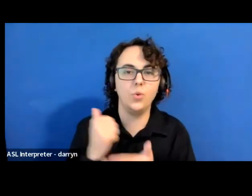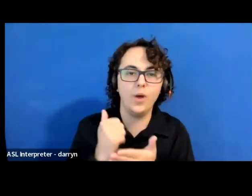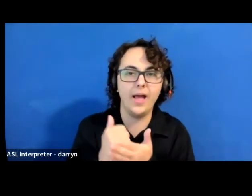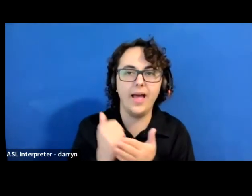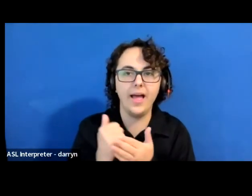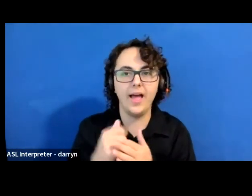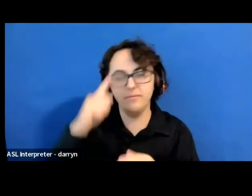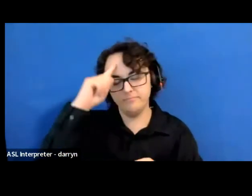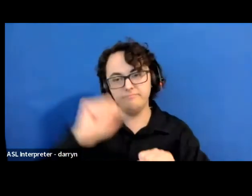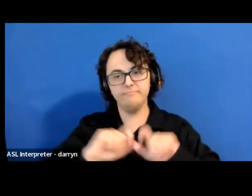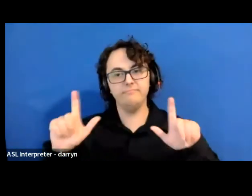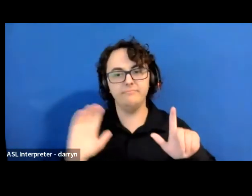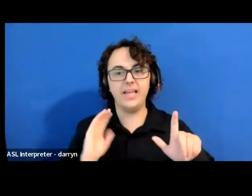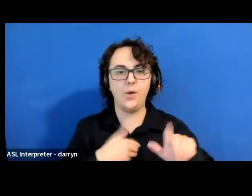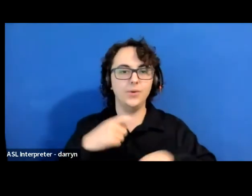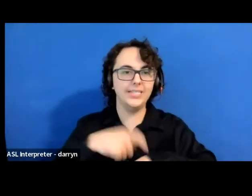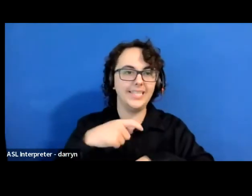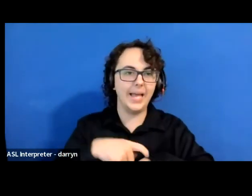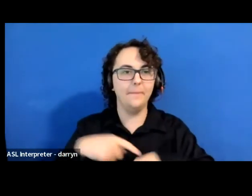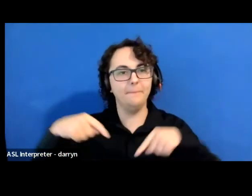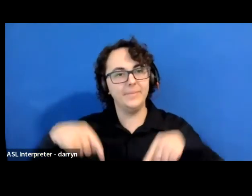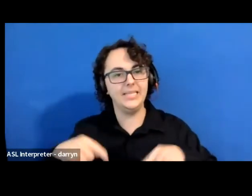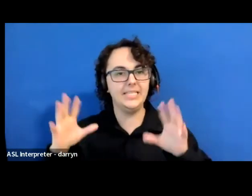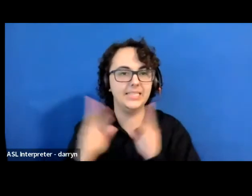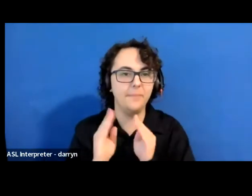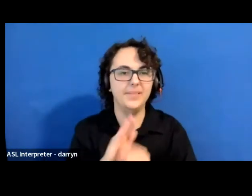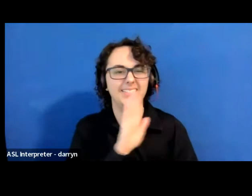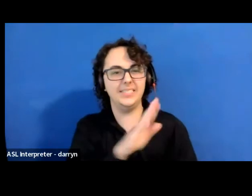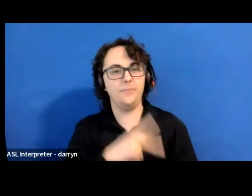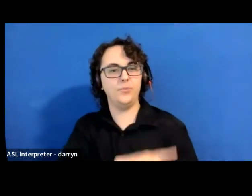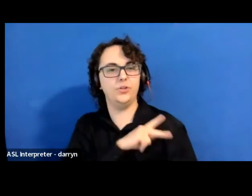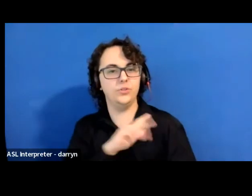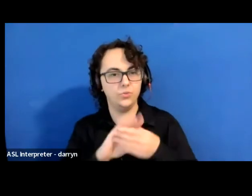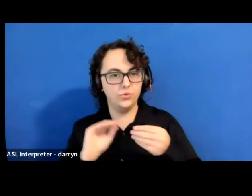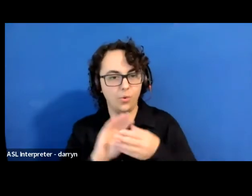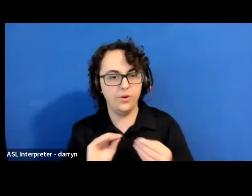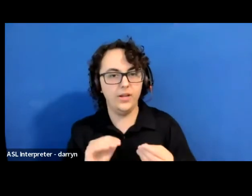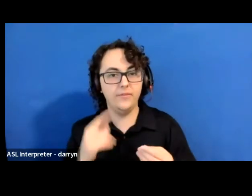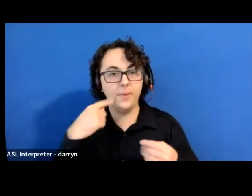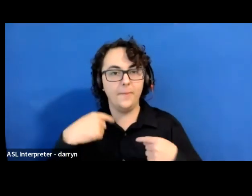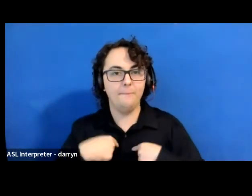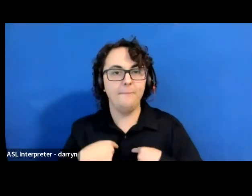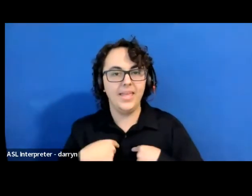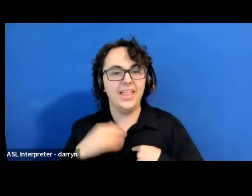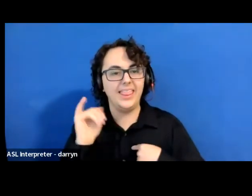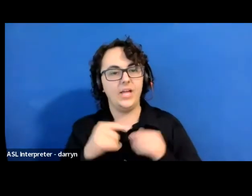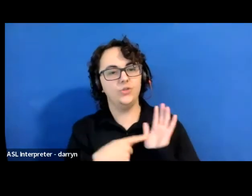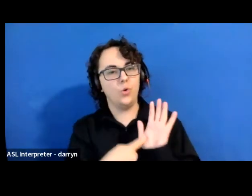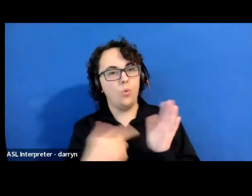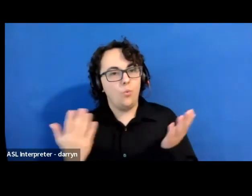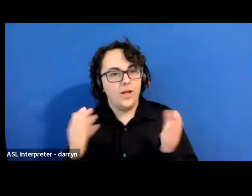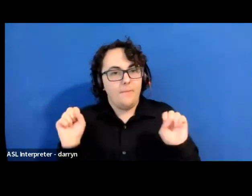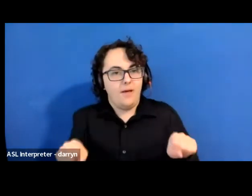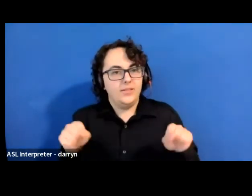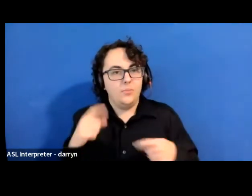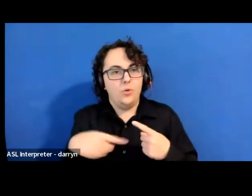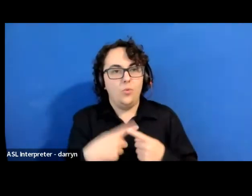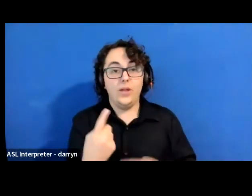with his personal story. Which to me illustrates what's really possible when even a single artist puts their mind